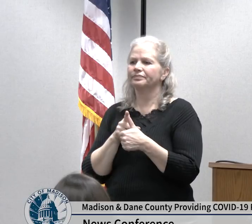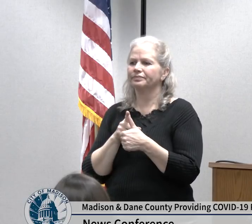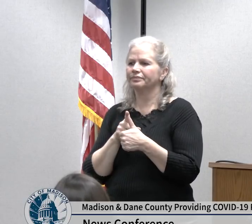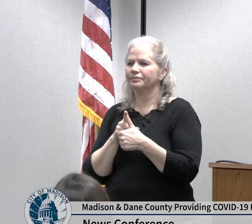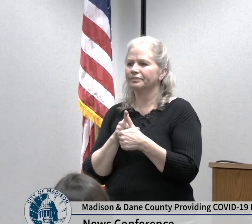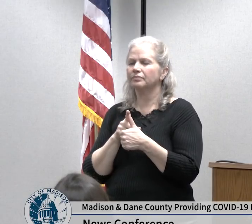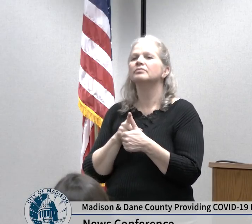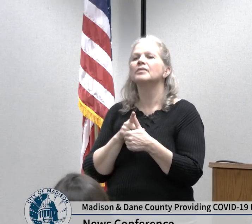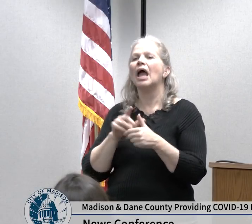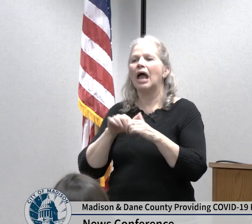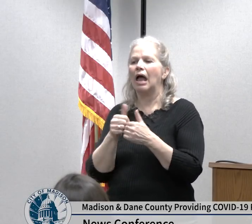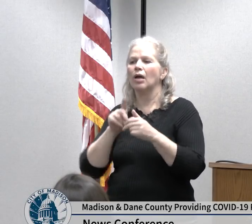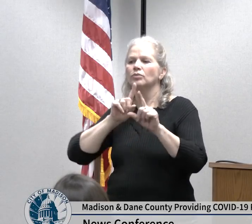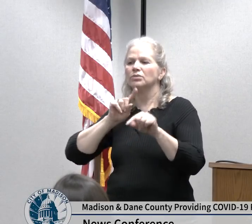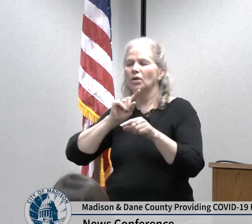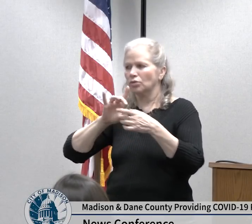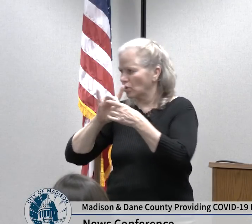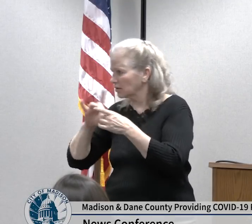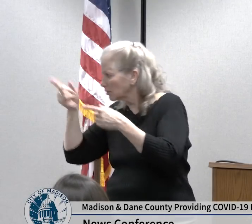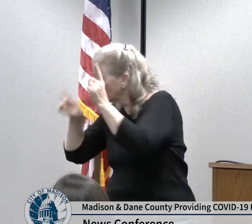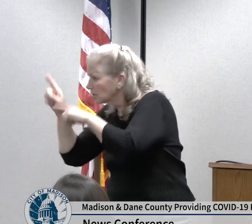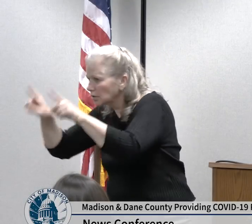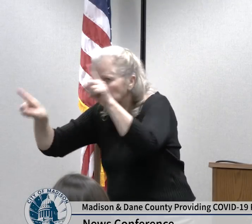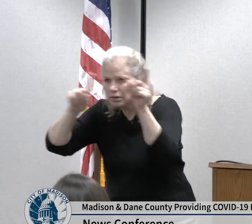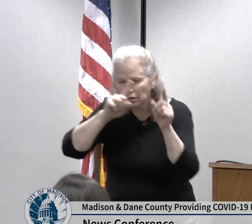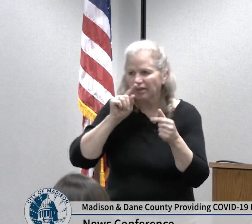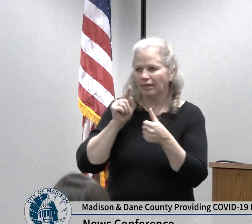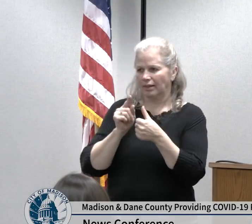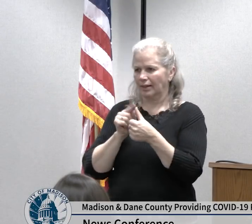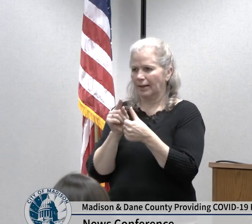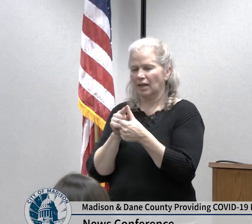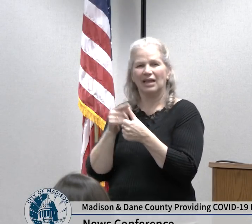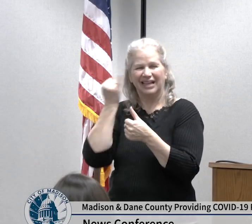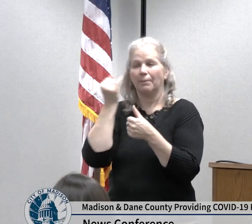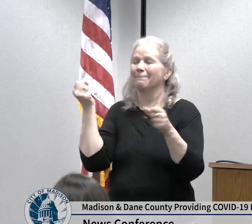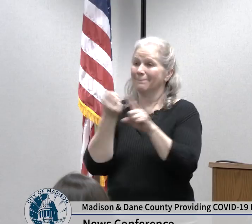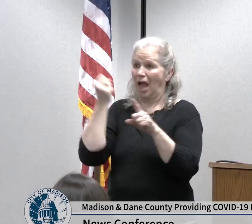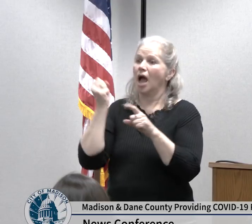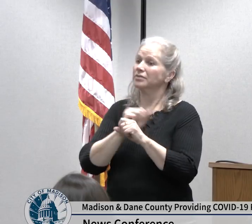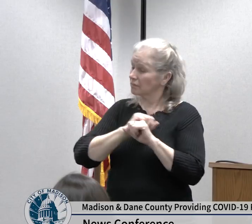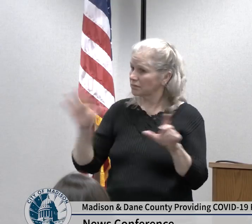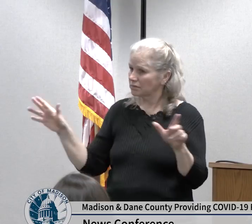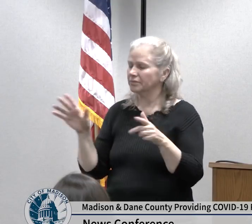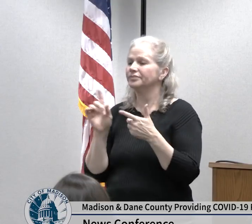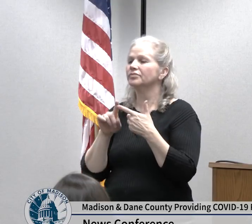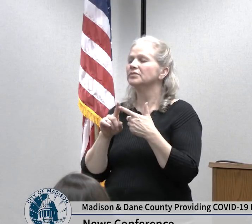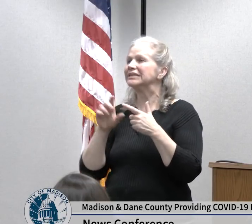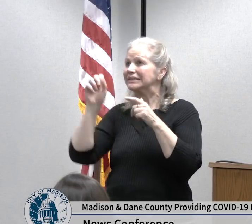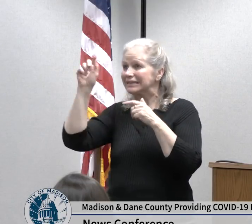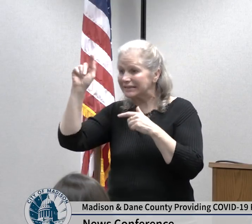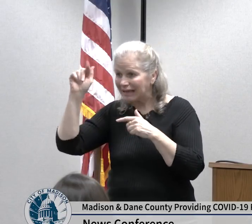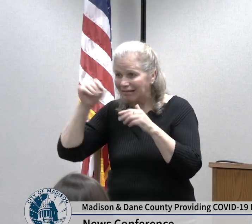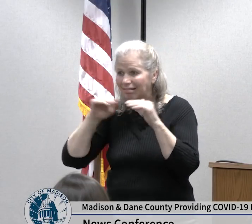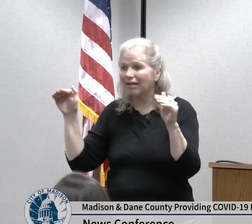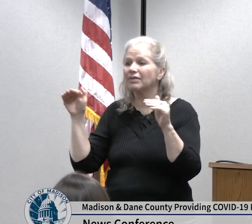each other if this unfolds as it has unfolded in other states around the country it is likely that no one entity or one